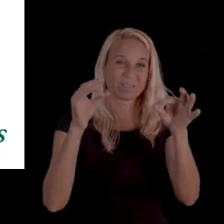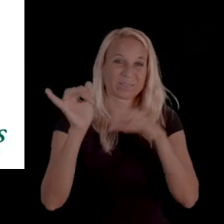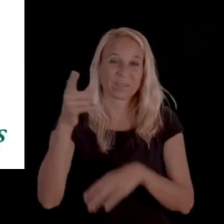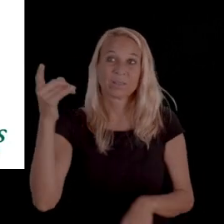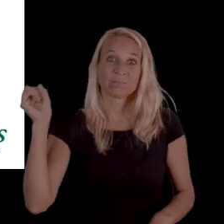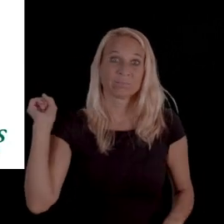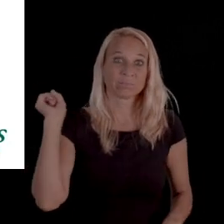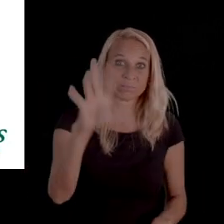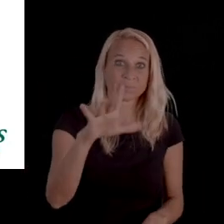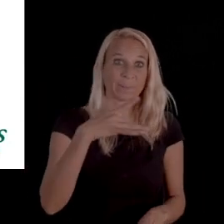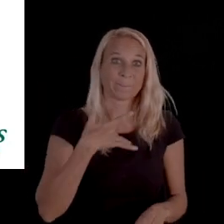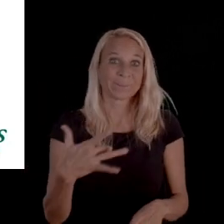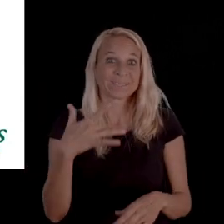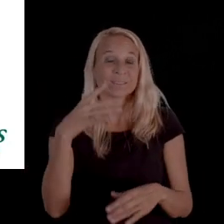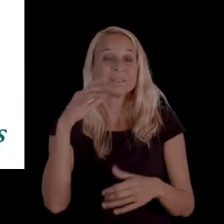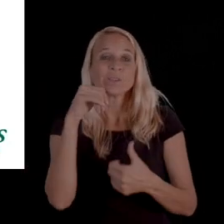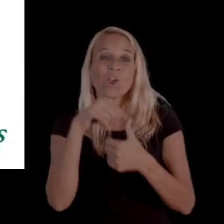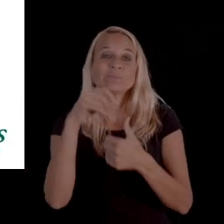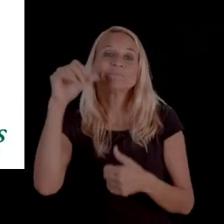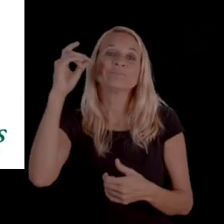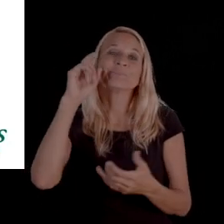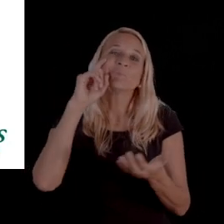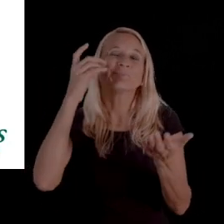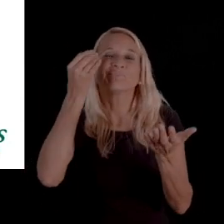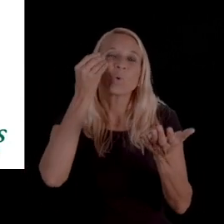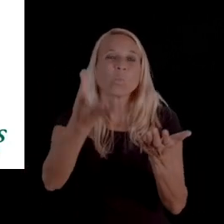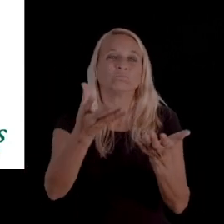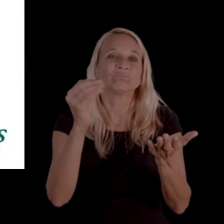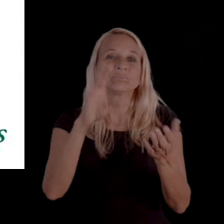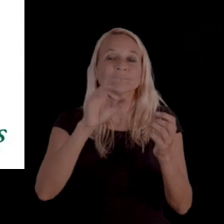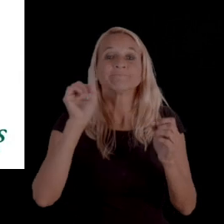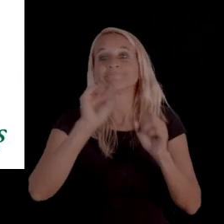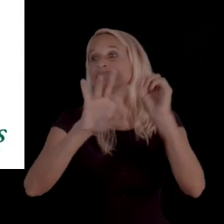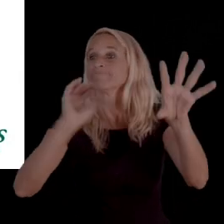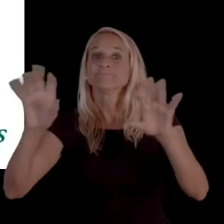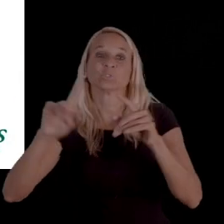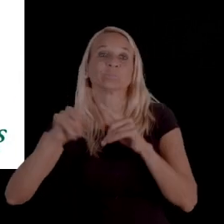So, I mentioned briefly sometimes that these now notices that they're sending beneficiaries